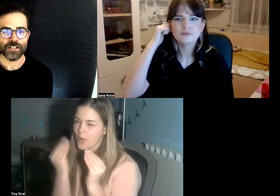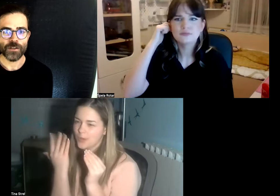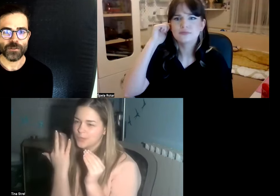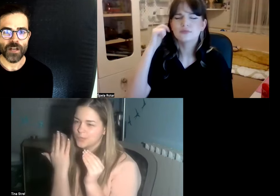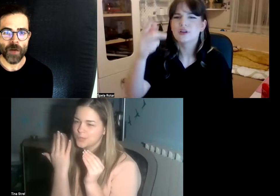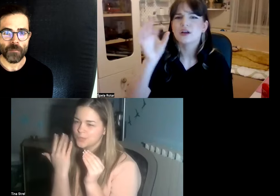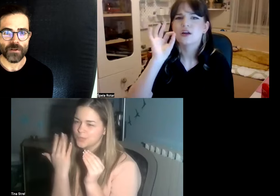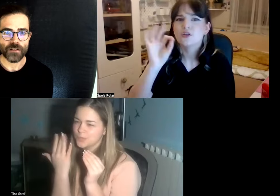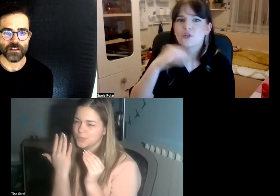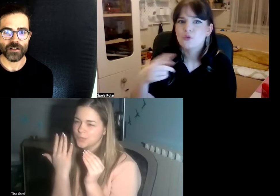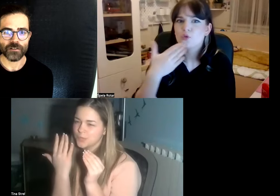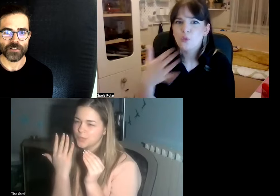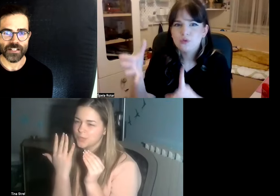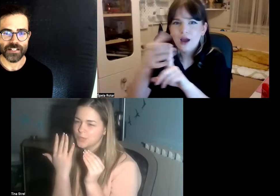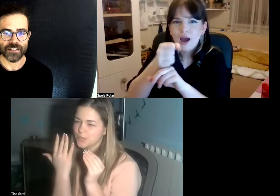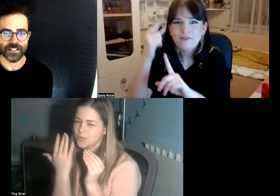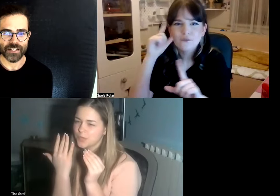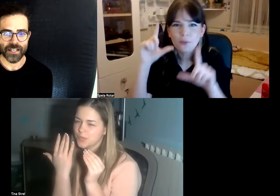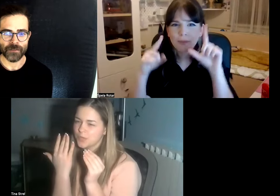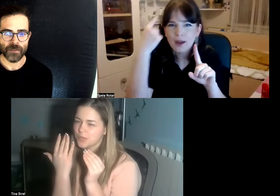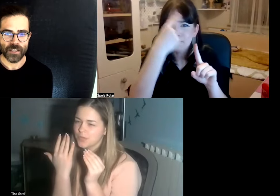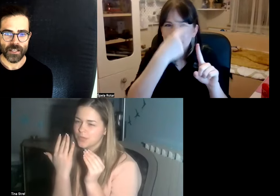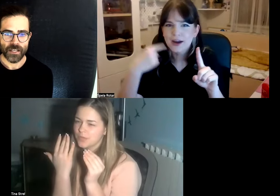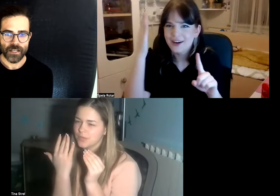so to sum up of this Tina is saying